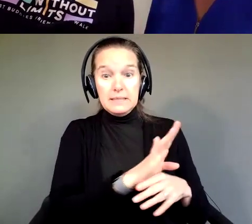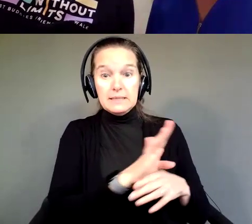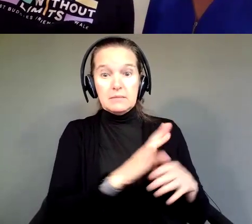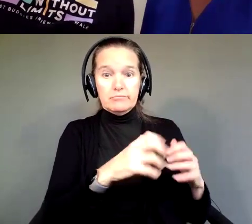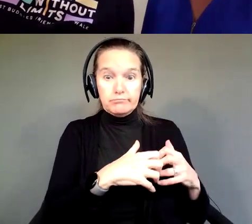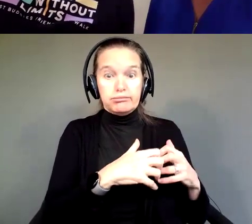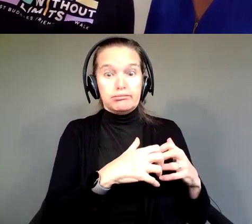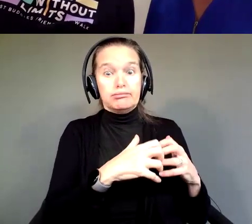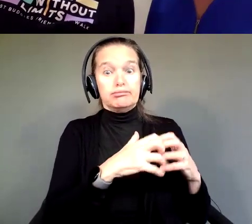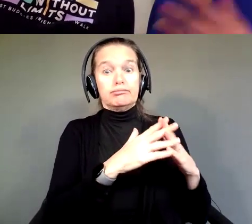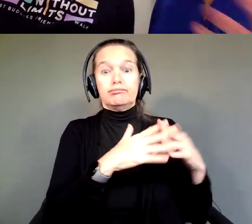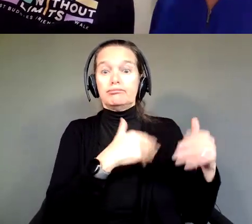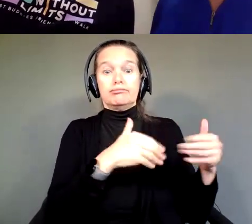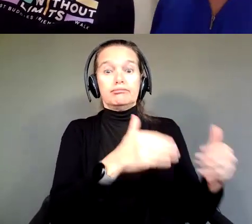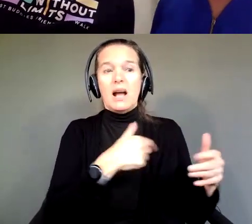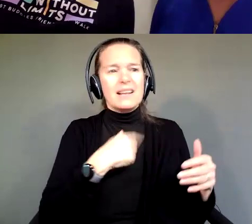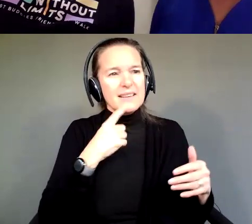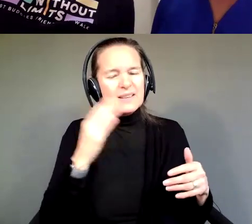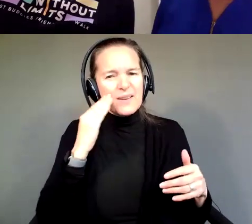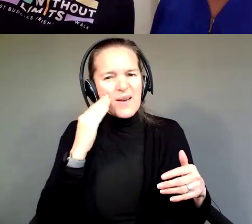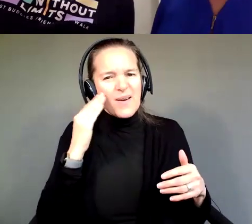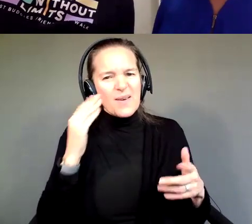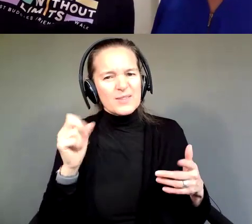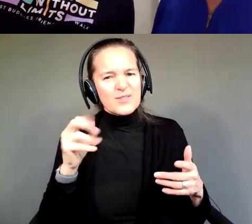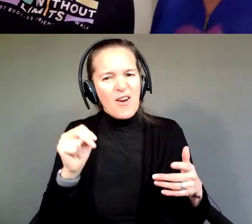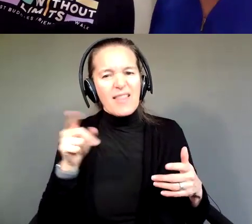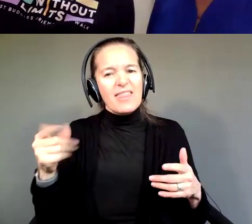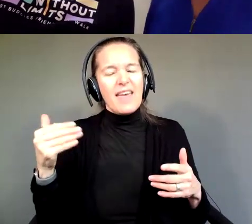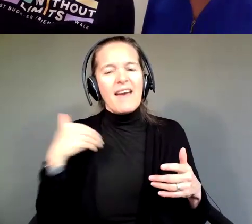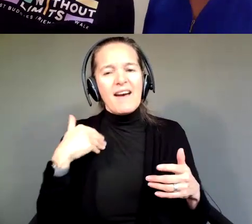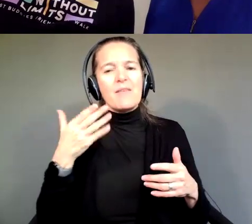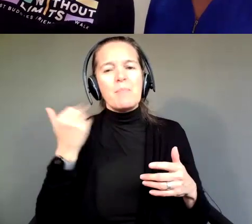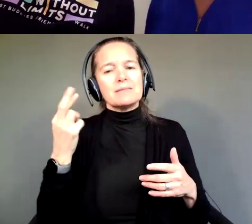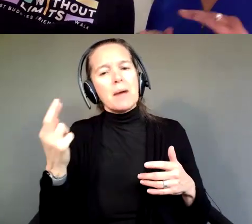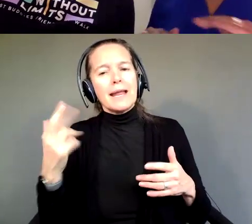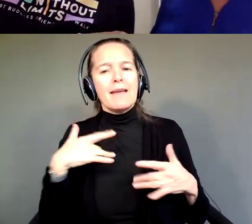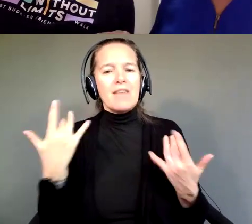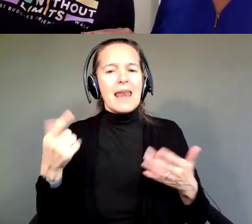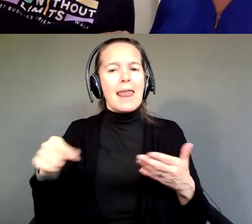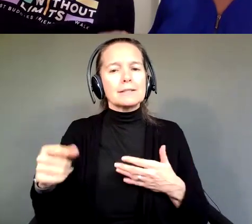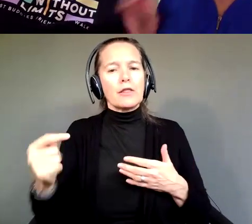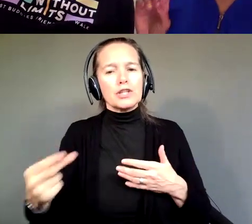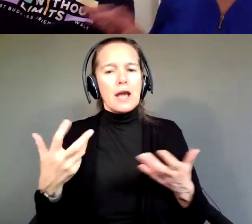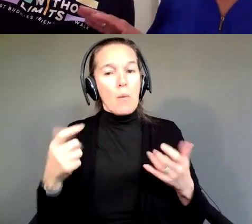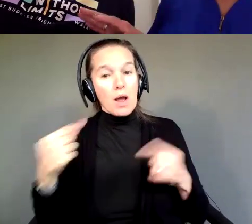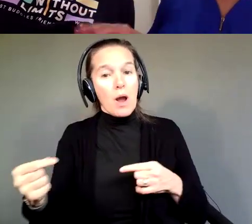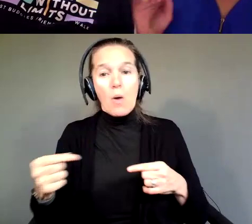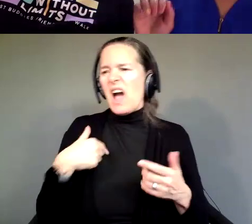I said, "You know, Shawn, they have a Palentine's event next Thursday for Best Buddies, don't you want to go?" "I don't want to go, mom. The music is too loud.